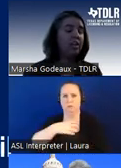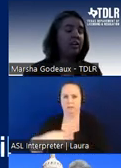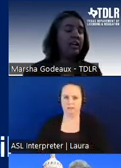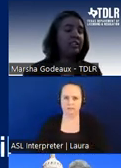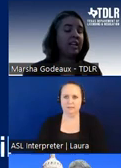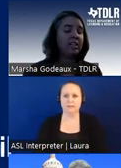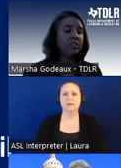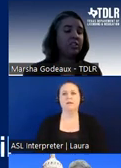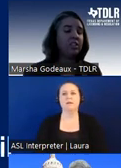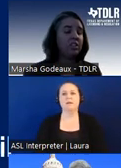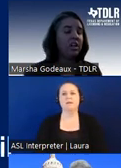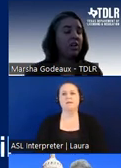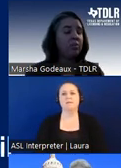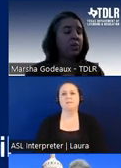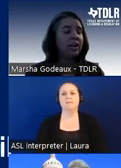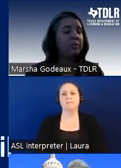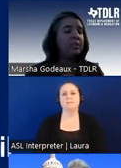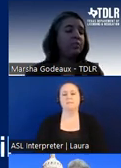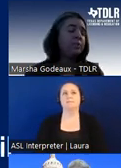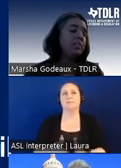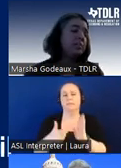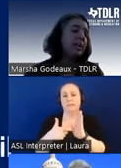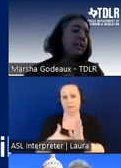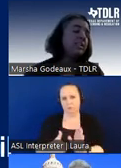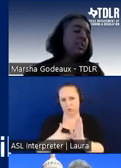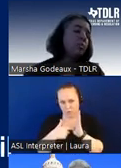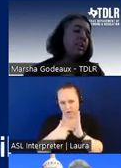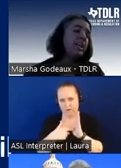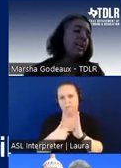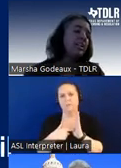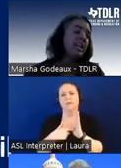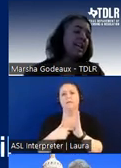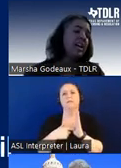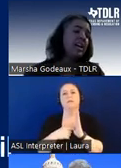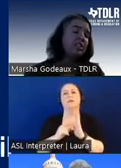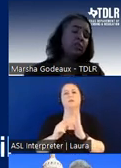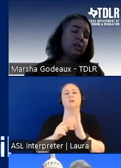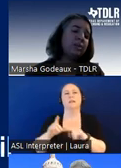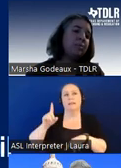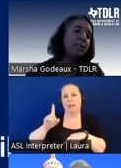there is a a requirement for municipalities when they if they cannot issue a permit